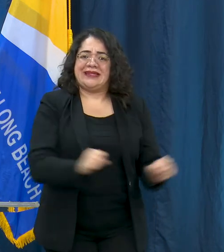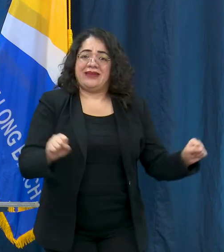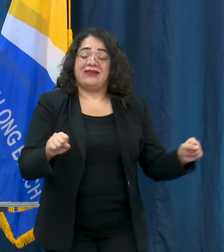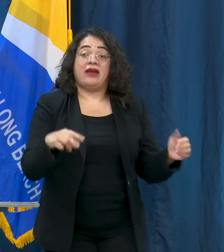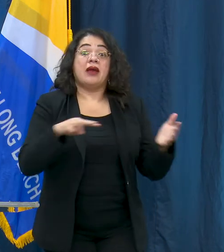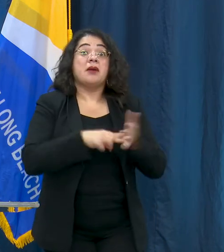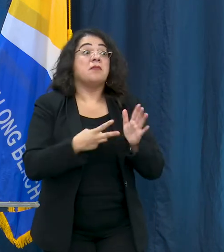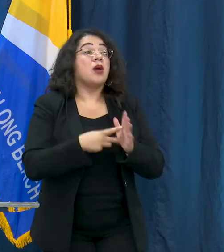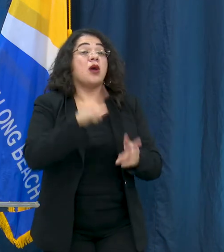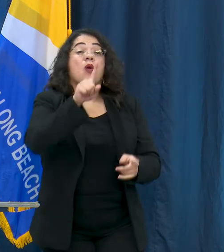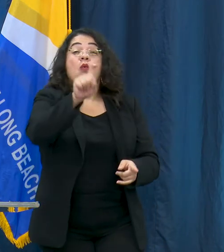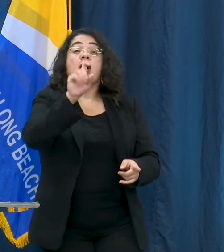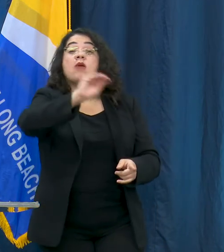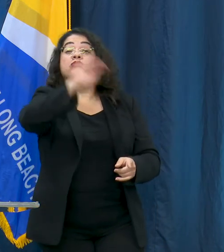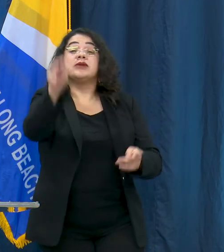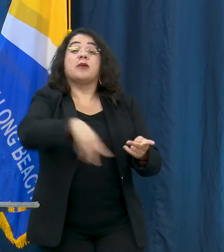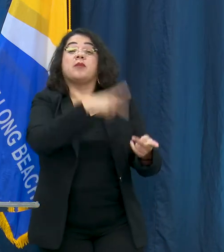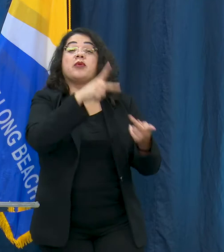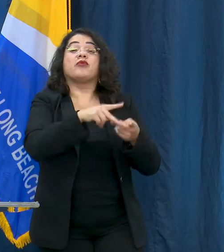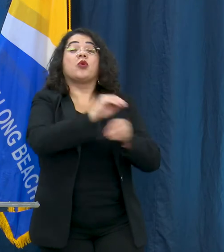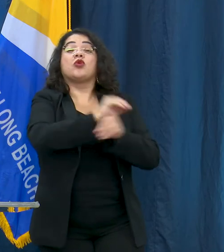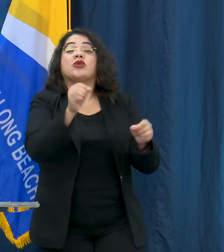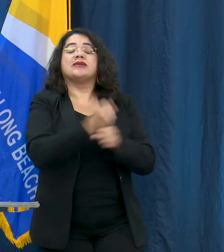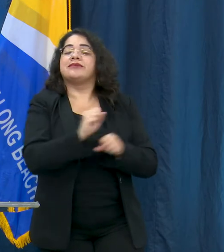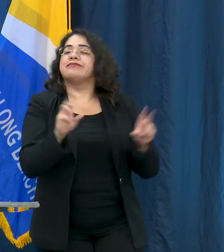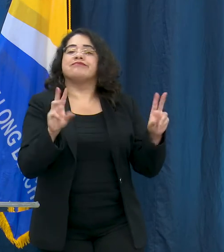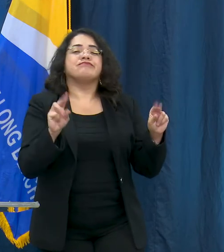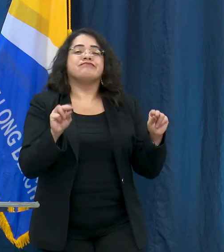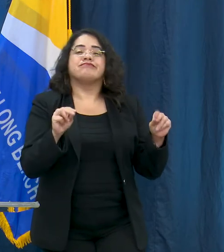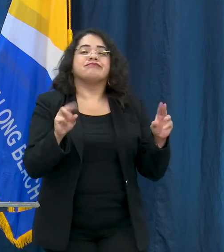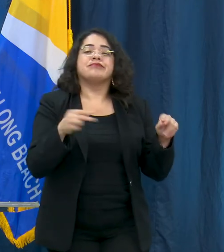COVId-19 and so we're going to go over what the seat belts and air bags